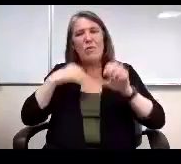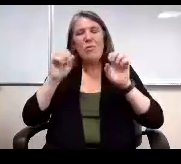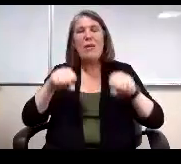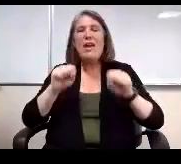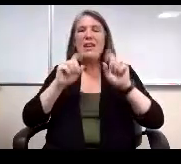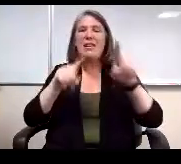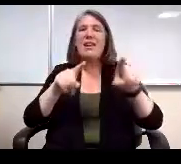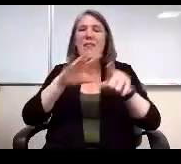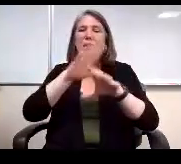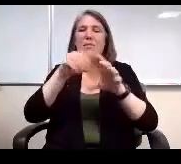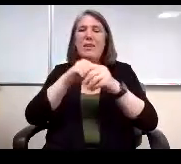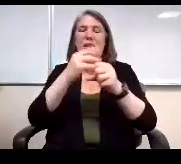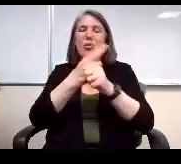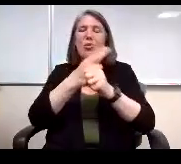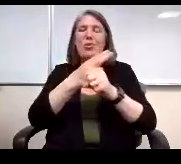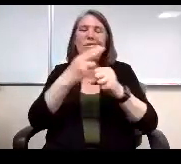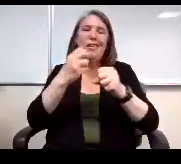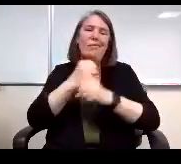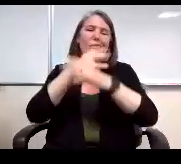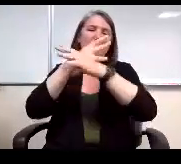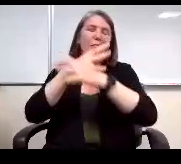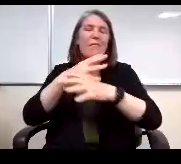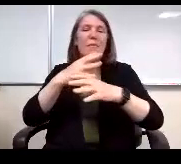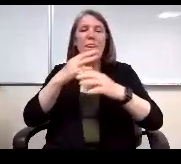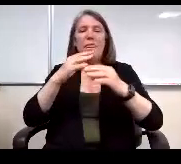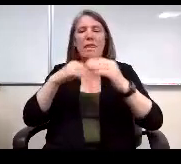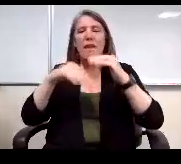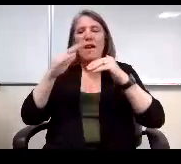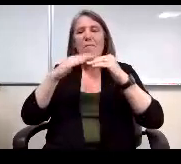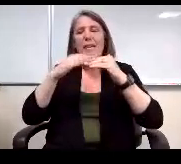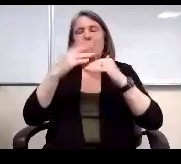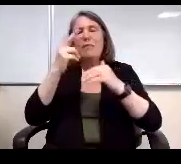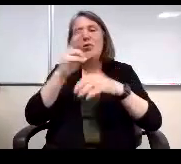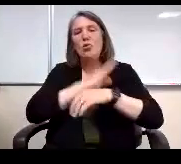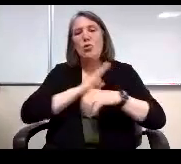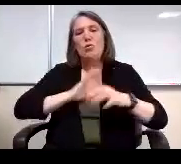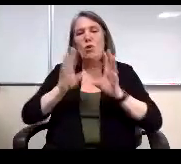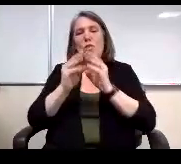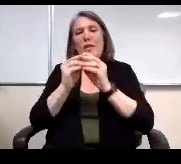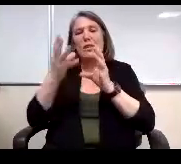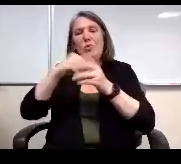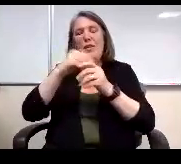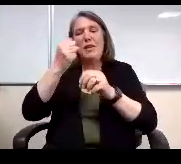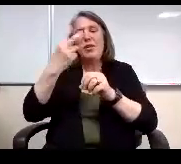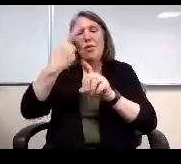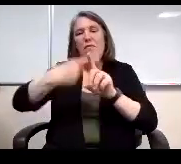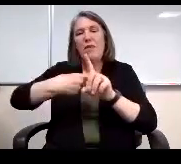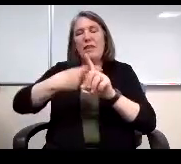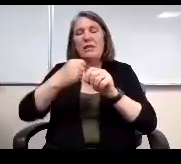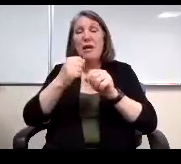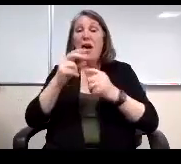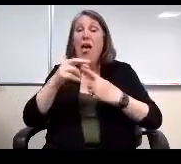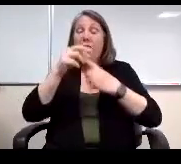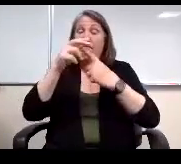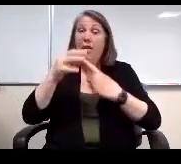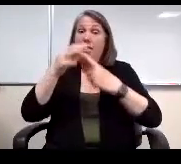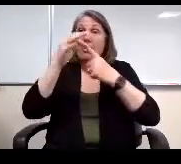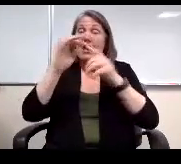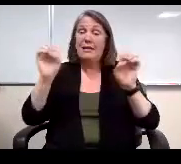participate by electronic means and maximum of two board meetings within a 12 month period unless an emergency situation occurs.